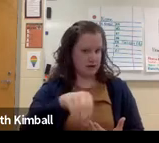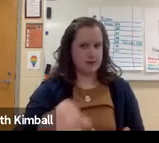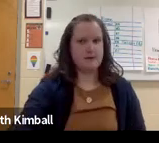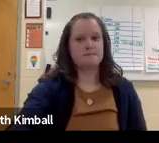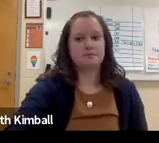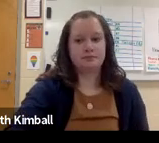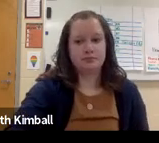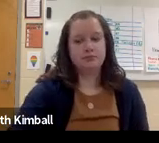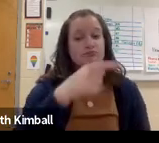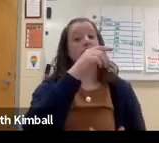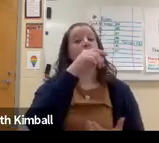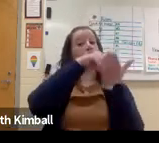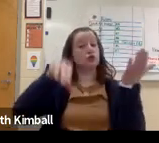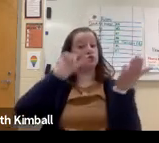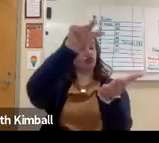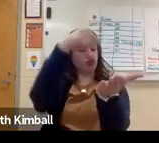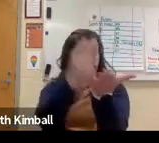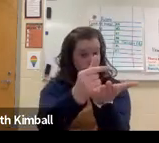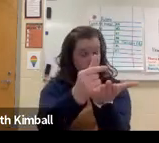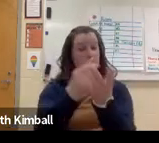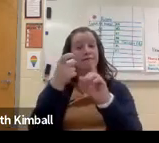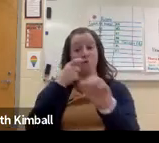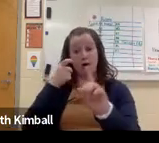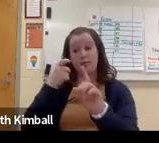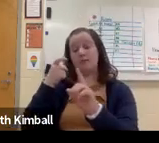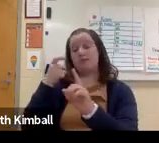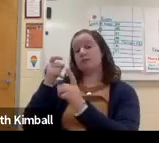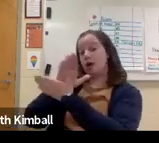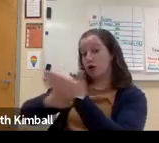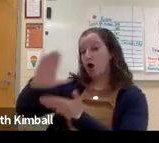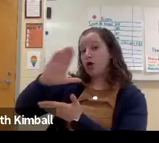But it does show us that 72% offer.